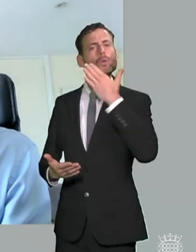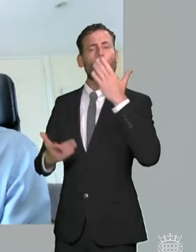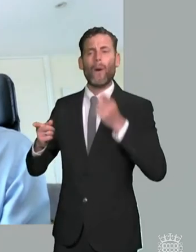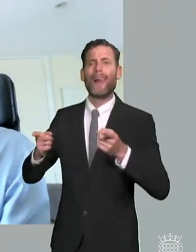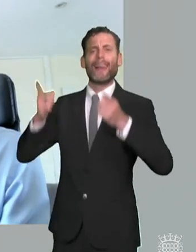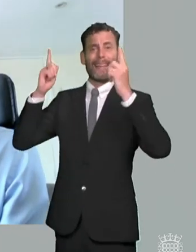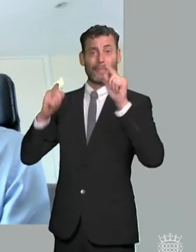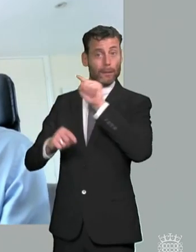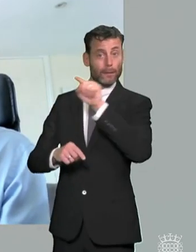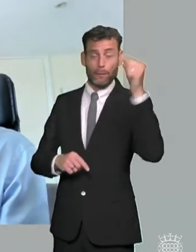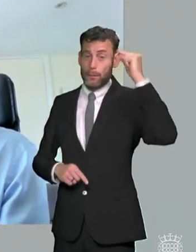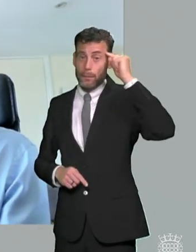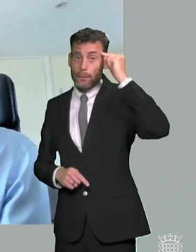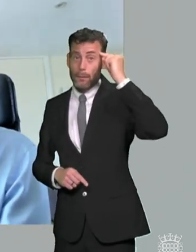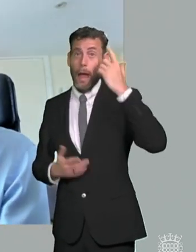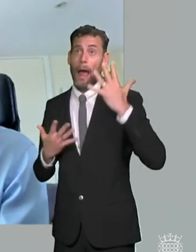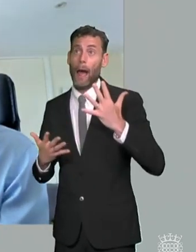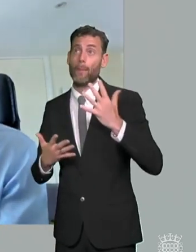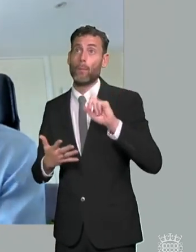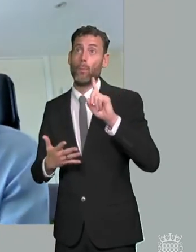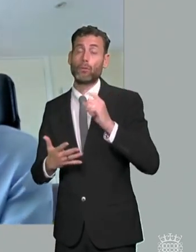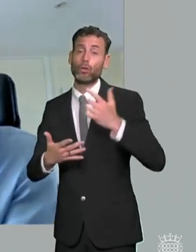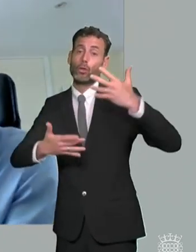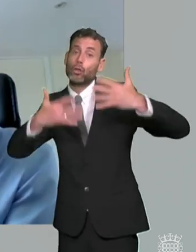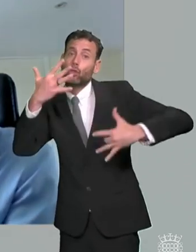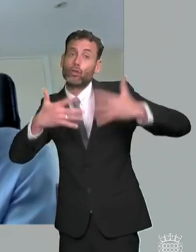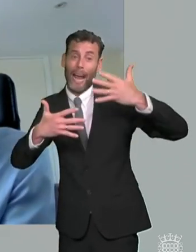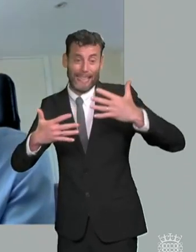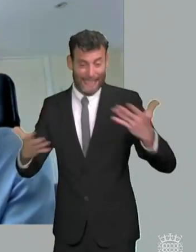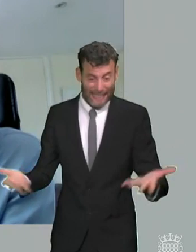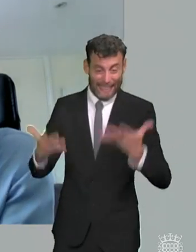are they worried about um attainment are they worried about attendance are they worried about